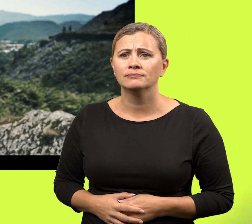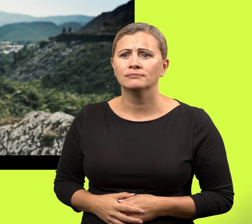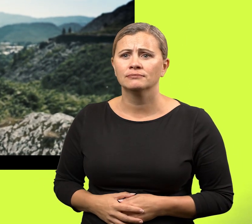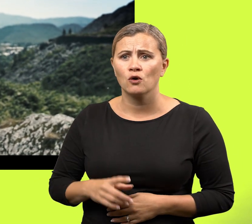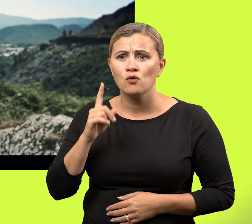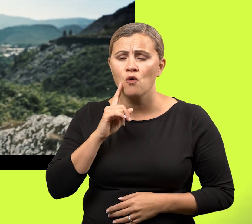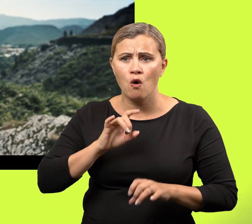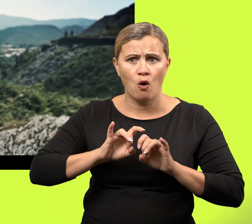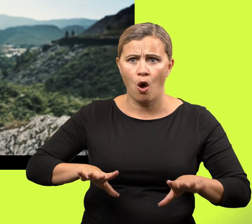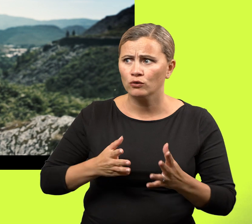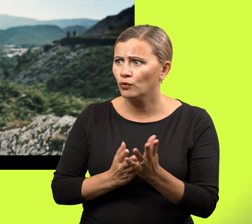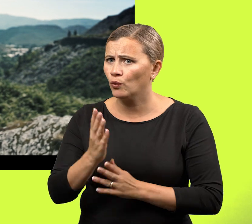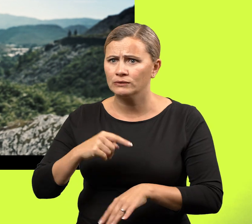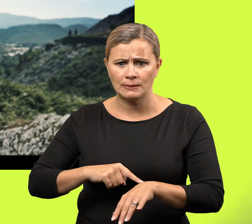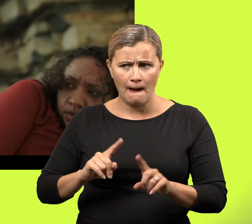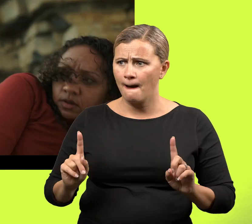A girl lost in time.